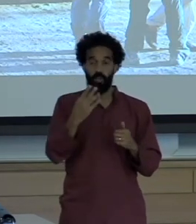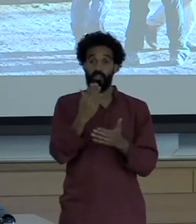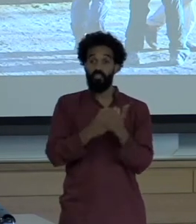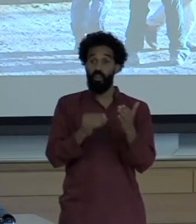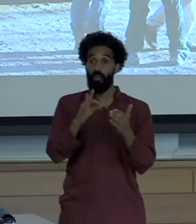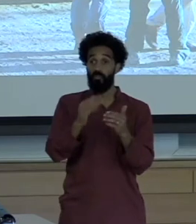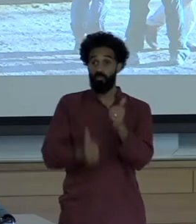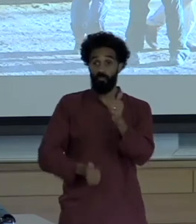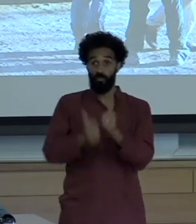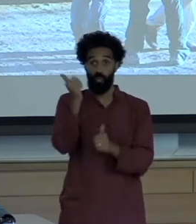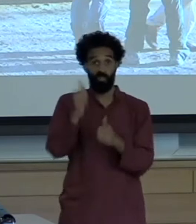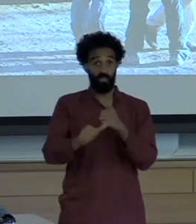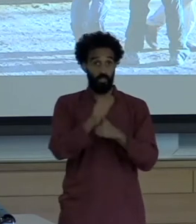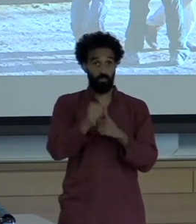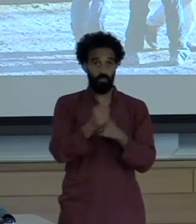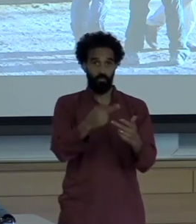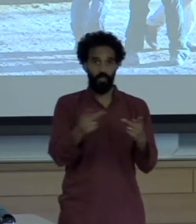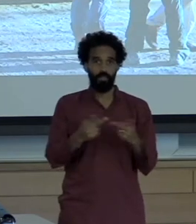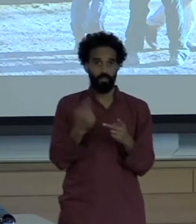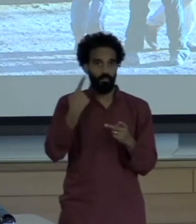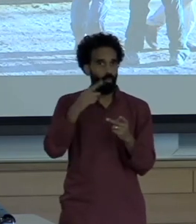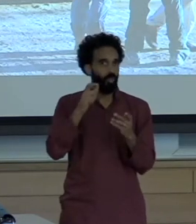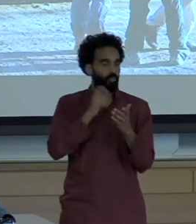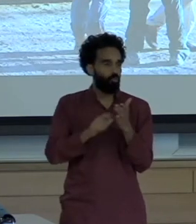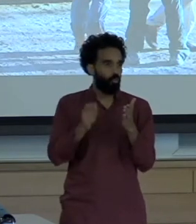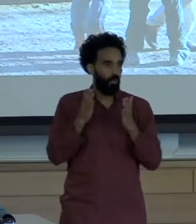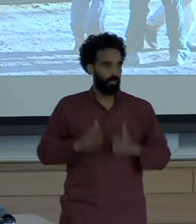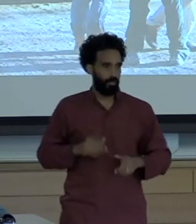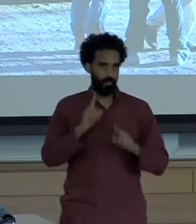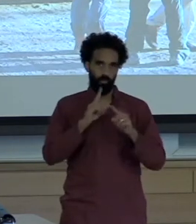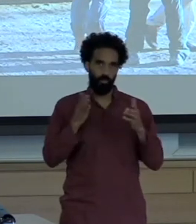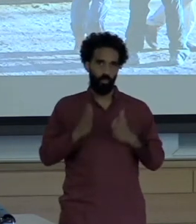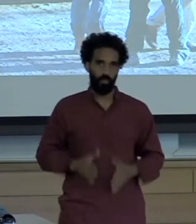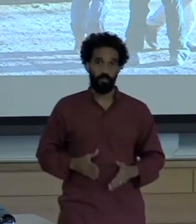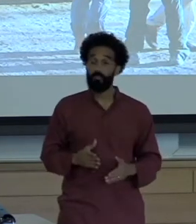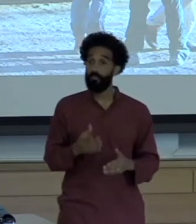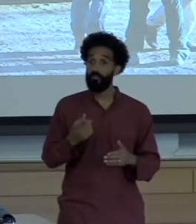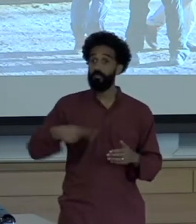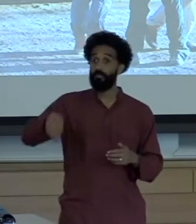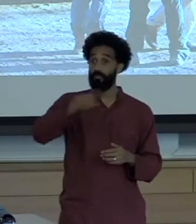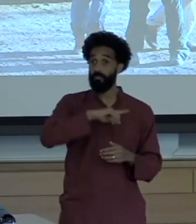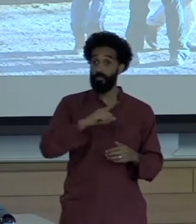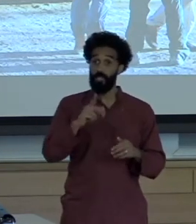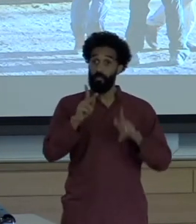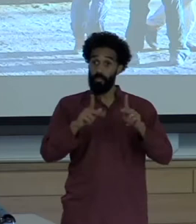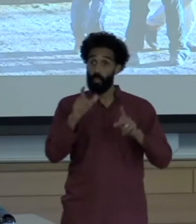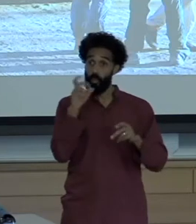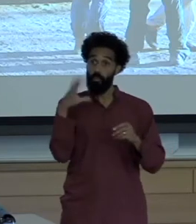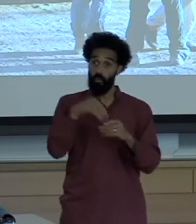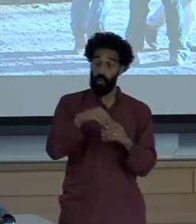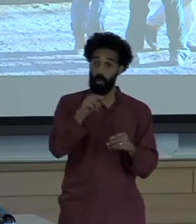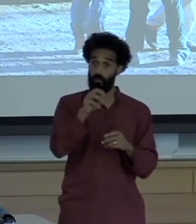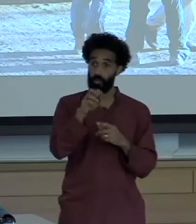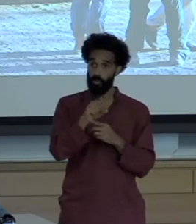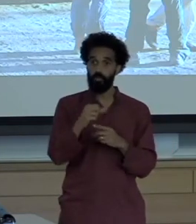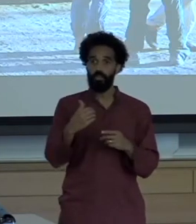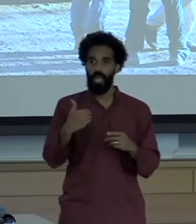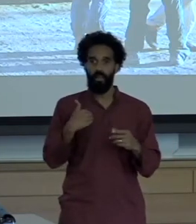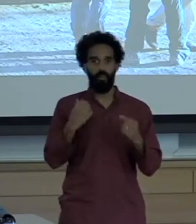For journalists all in all journalists in the region face ample Incentives not to cover the environment